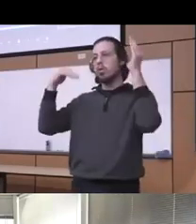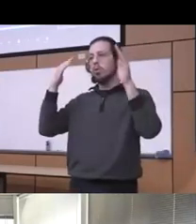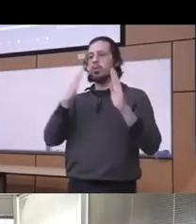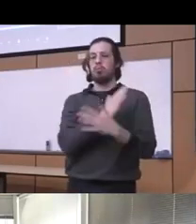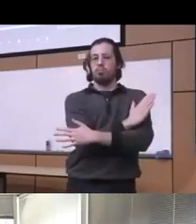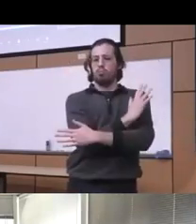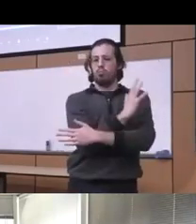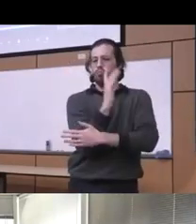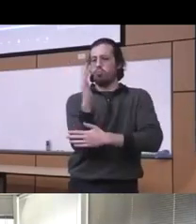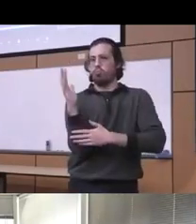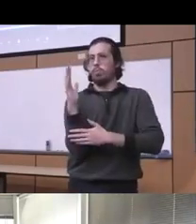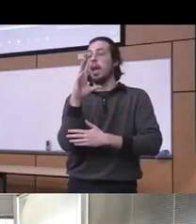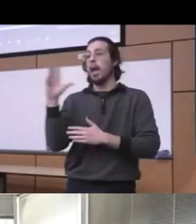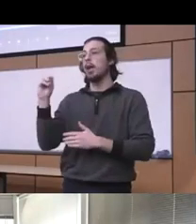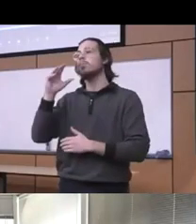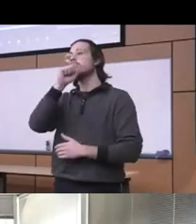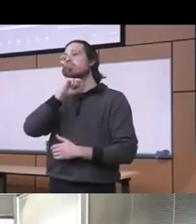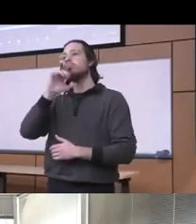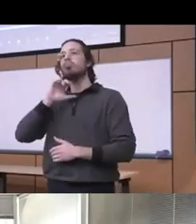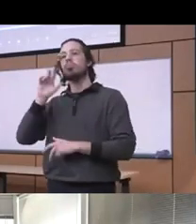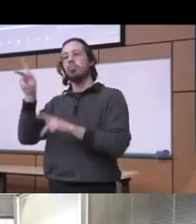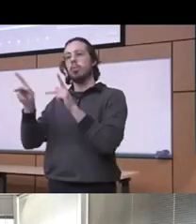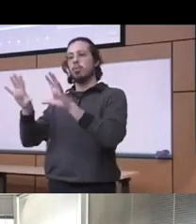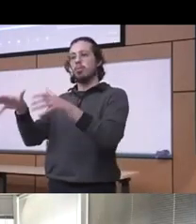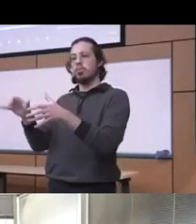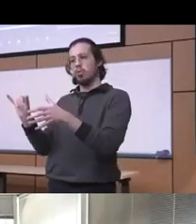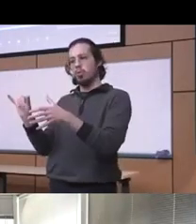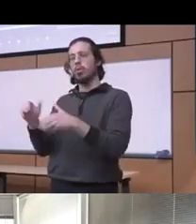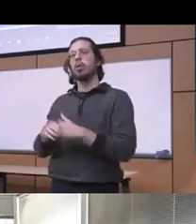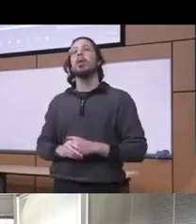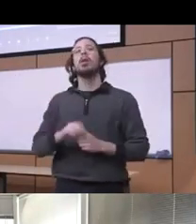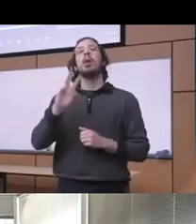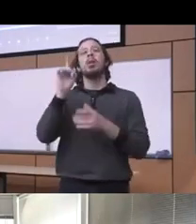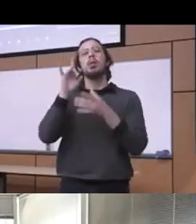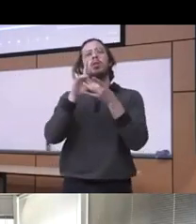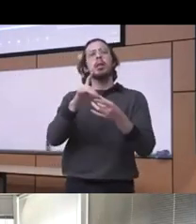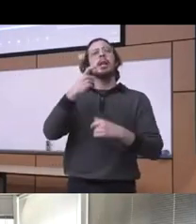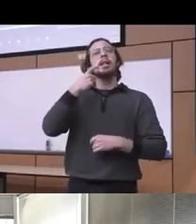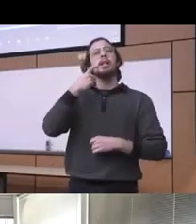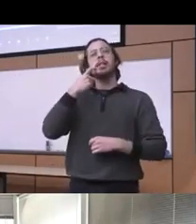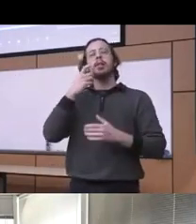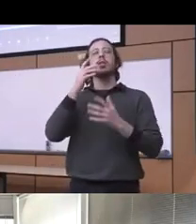geriatric populations you know but in terms of the addiction medicine services since really the